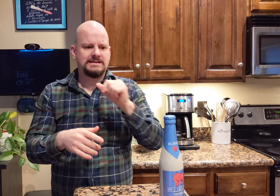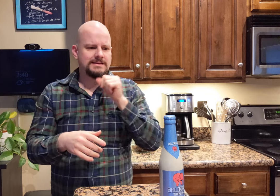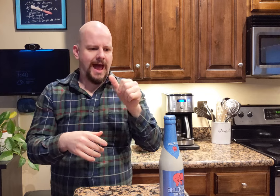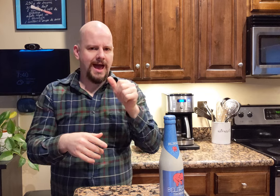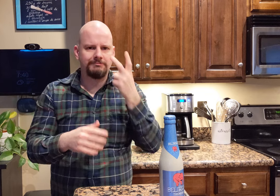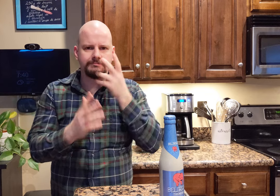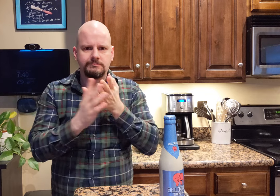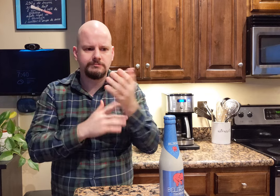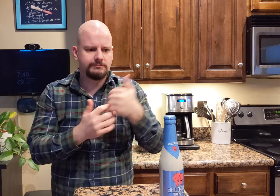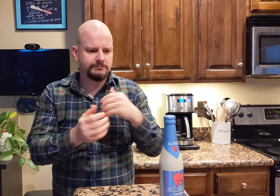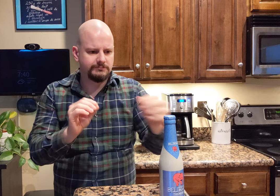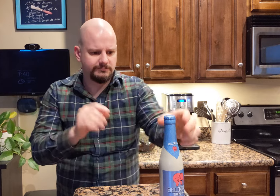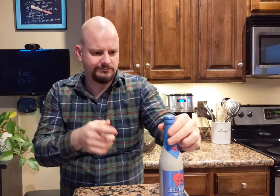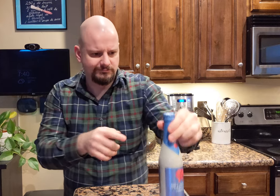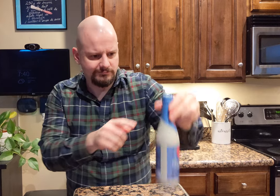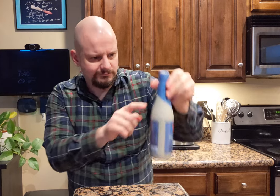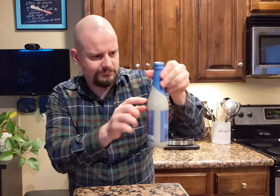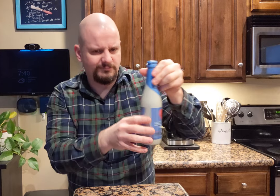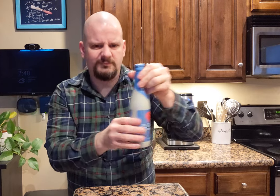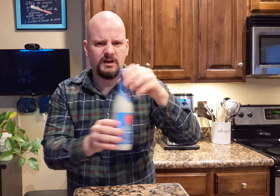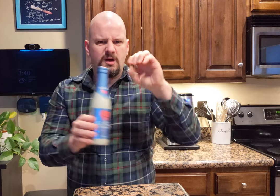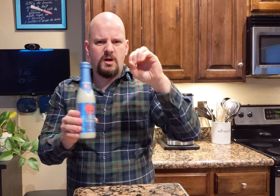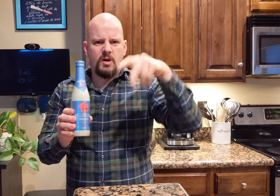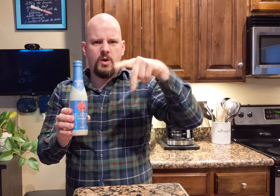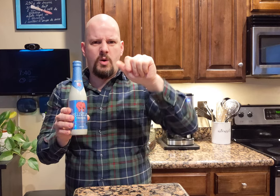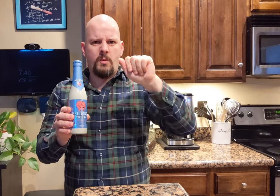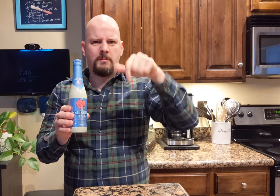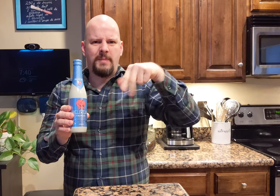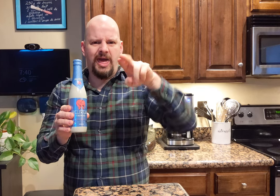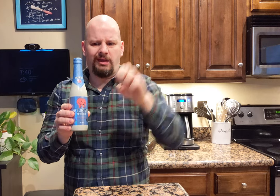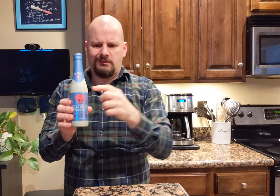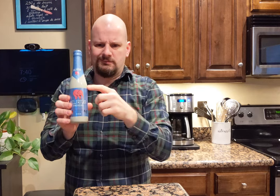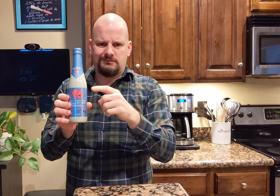It's not transparent, it's opaque.